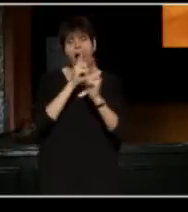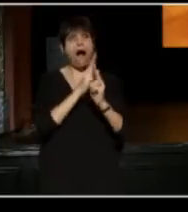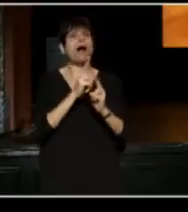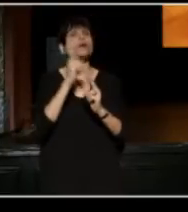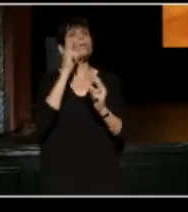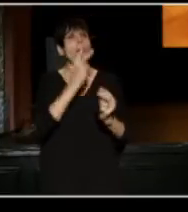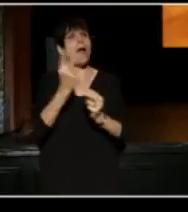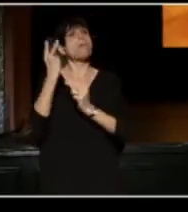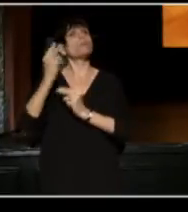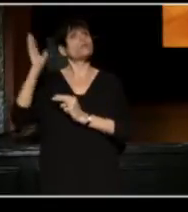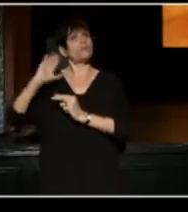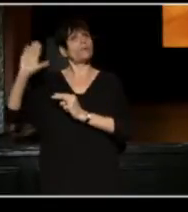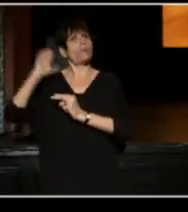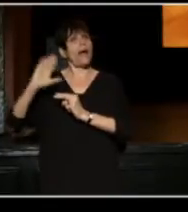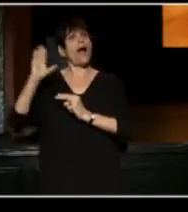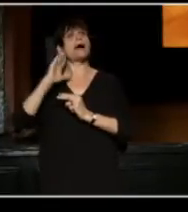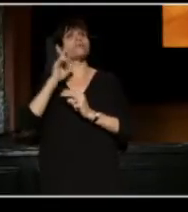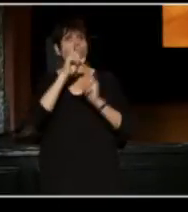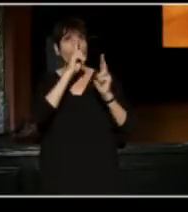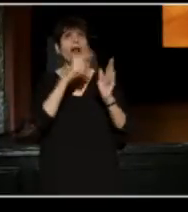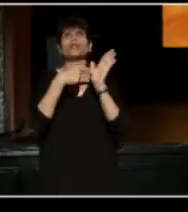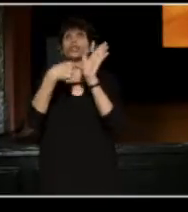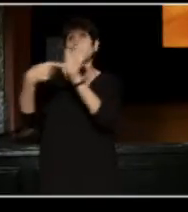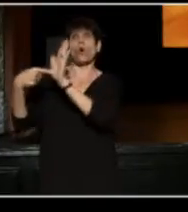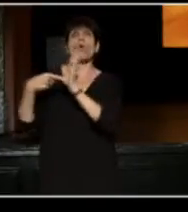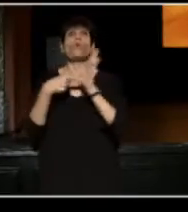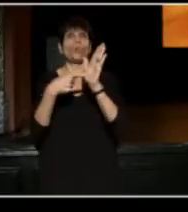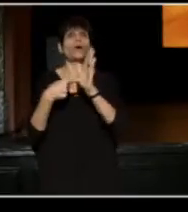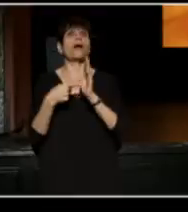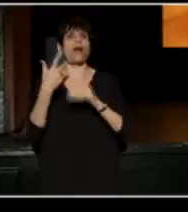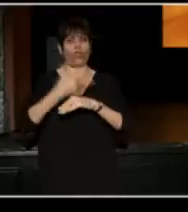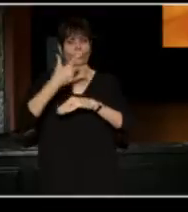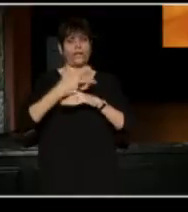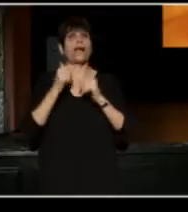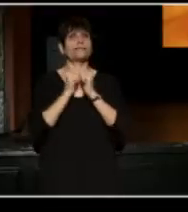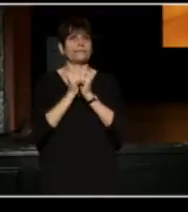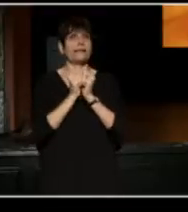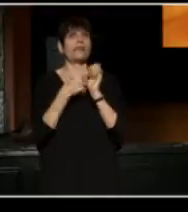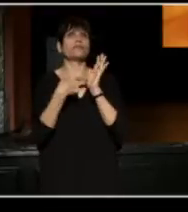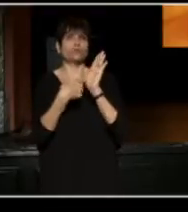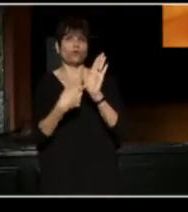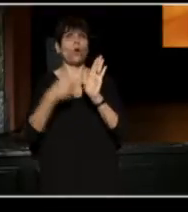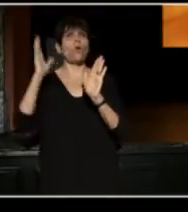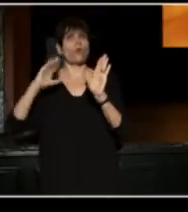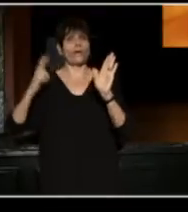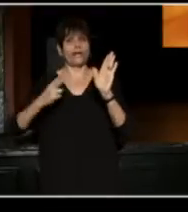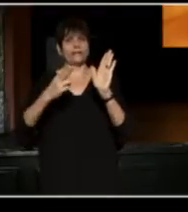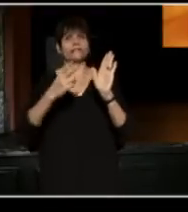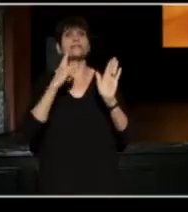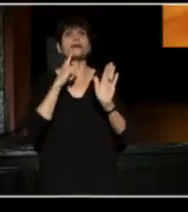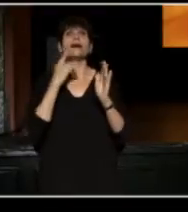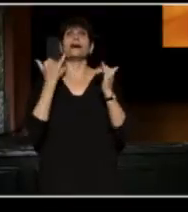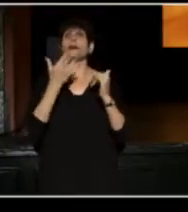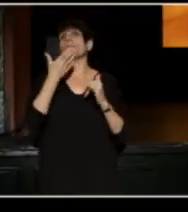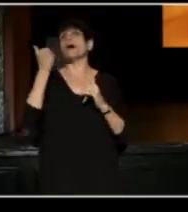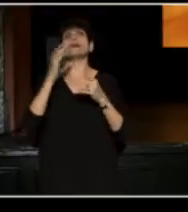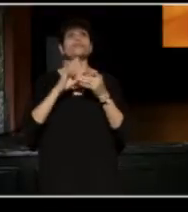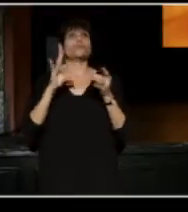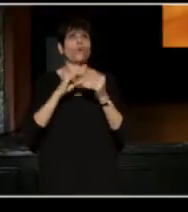throughout our three days together. And there was perhaps no greater defining story than the one that I am going to share with you now.